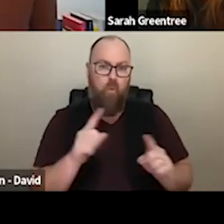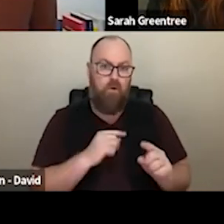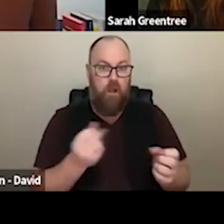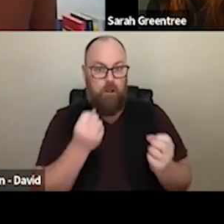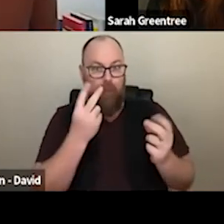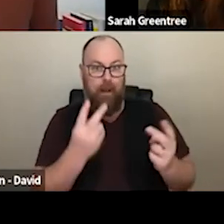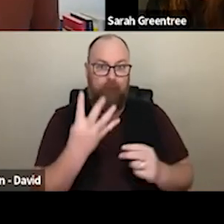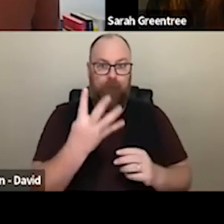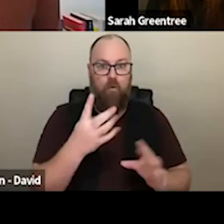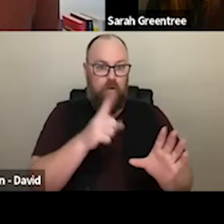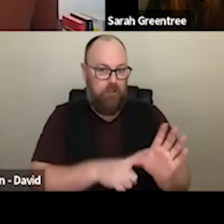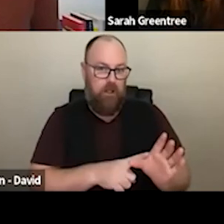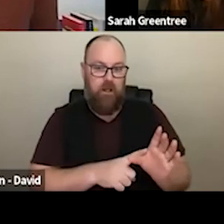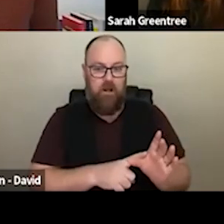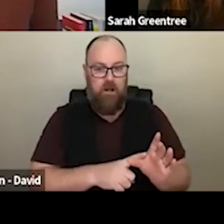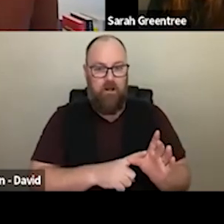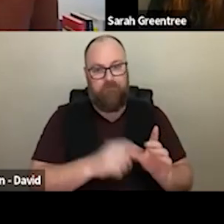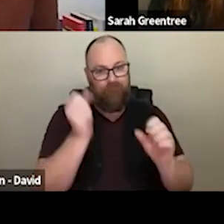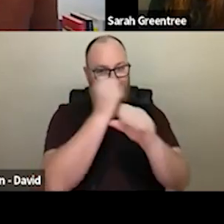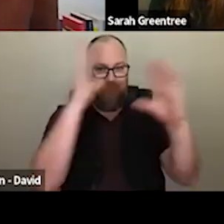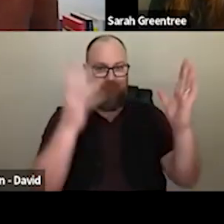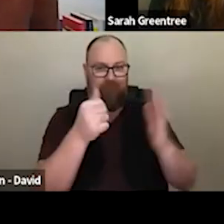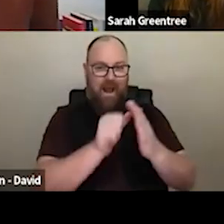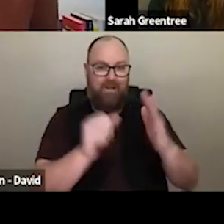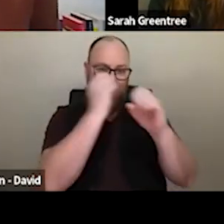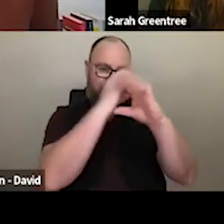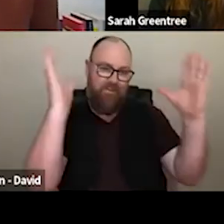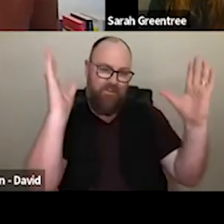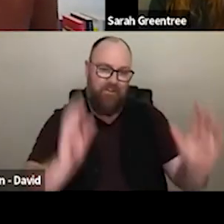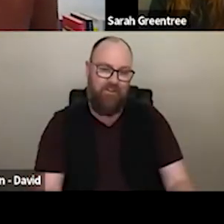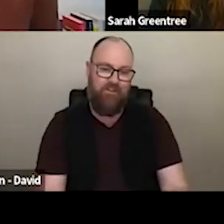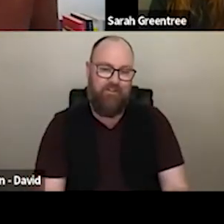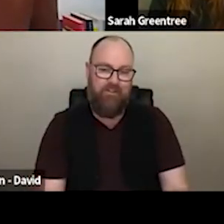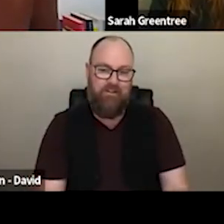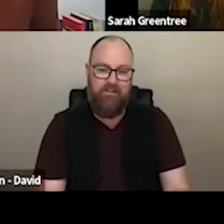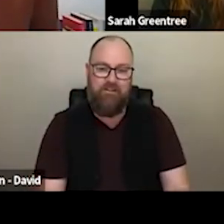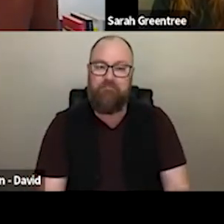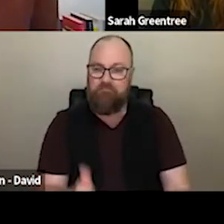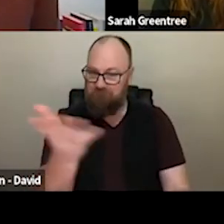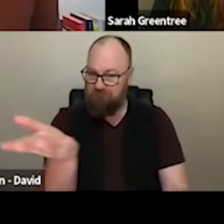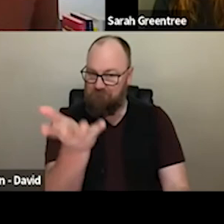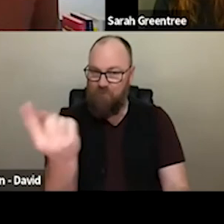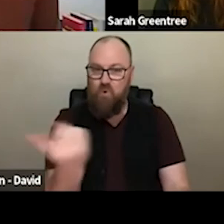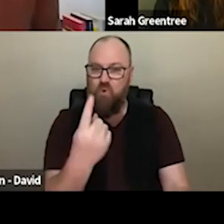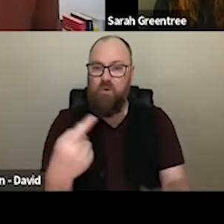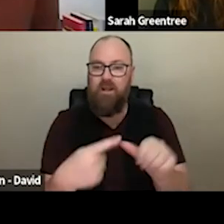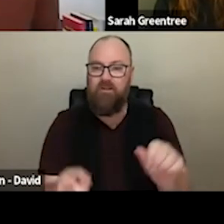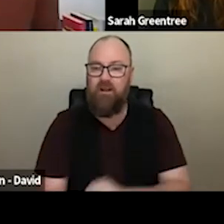sources of funding. In the has also asked, and you give an example as a compelling Artistic vision who'd like to have? Who'd like to tackle that? four-year artistic vision? Who would like to tackle that? I know I have a bit of a